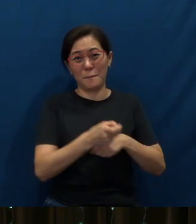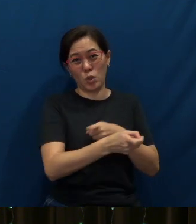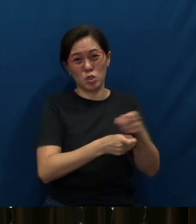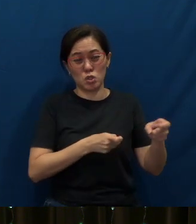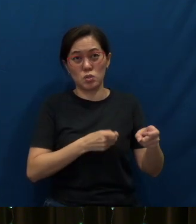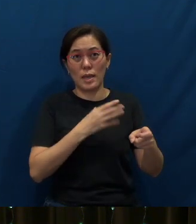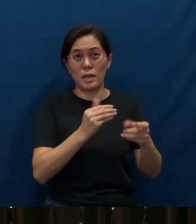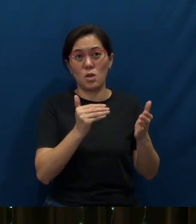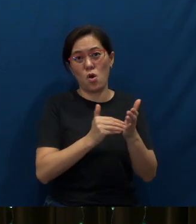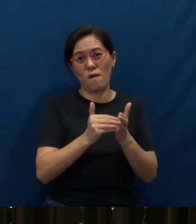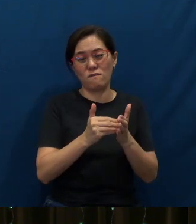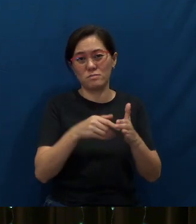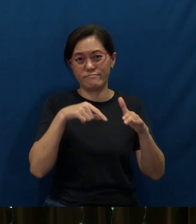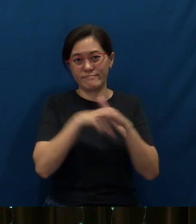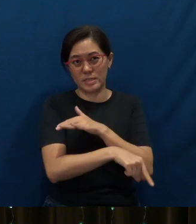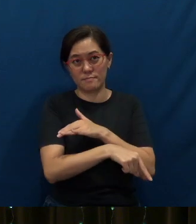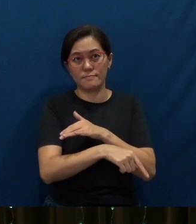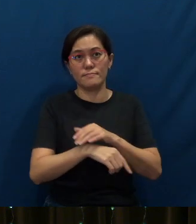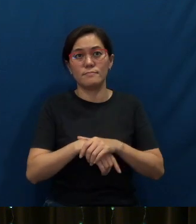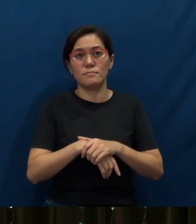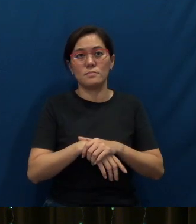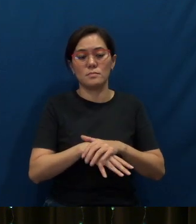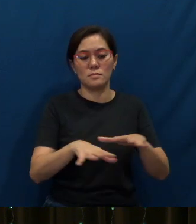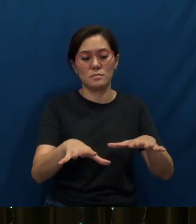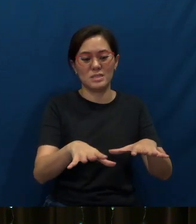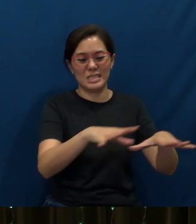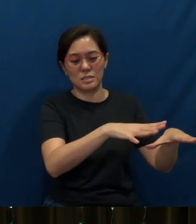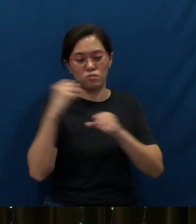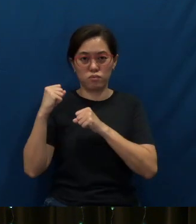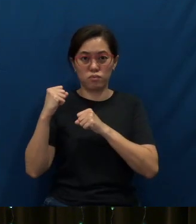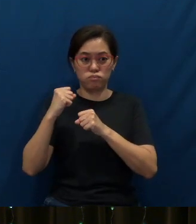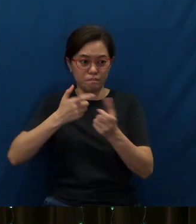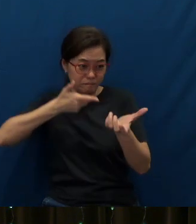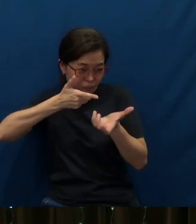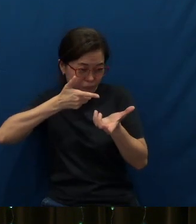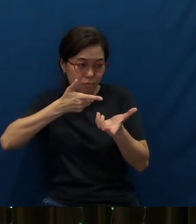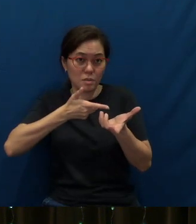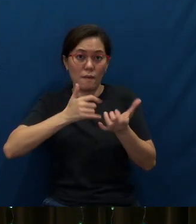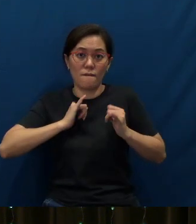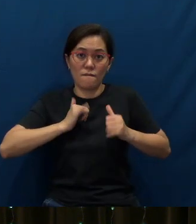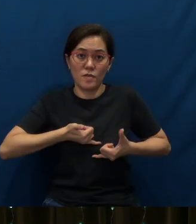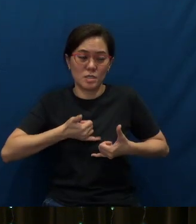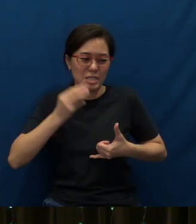often martyred, abducted at gunpoint, physically, mentally,